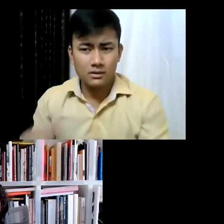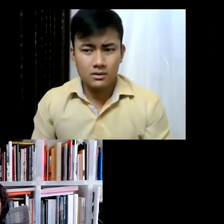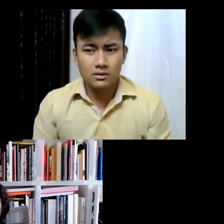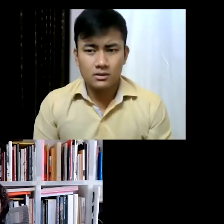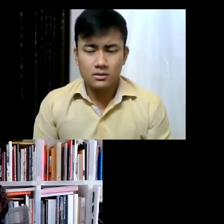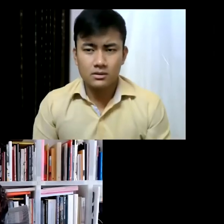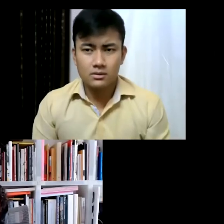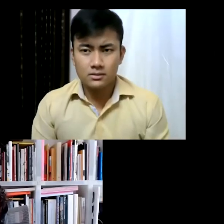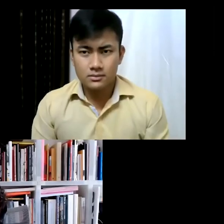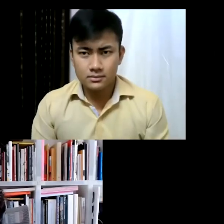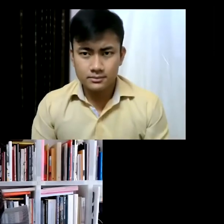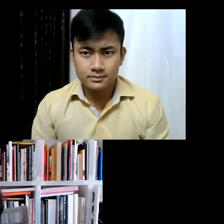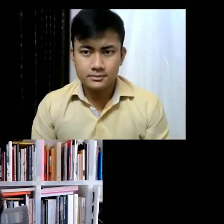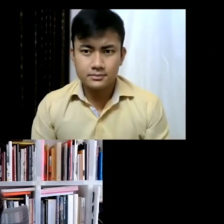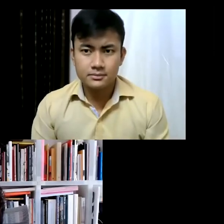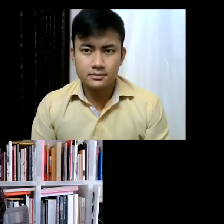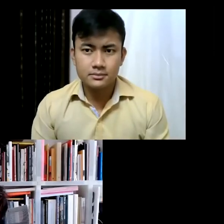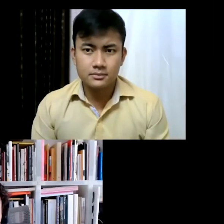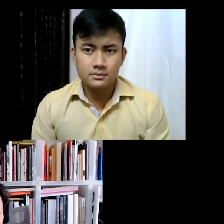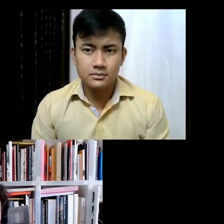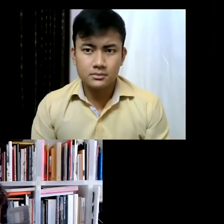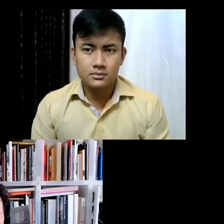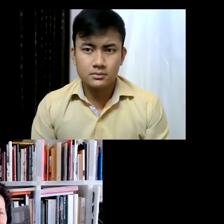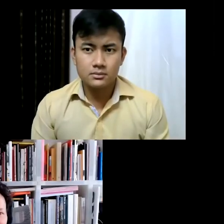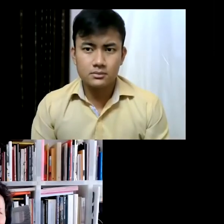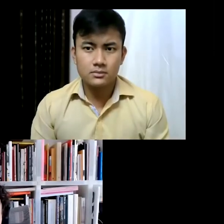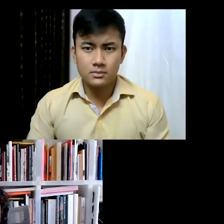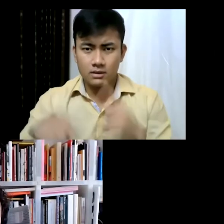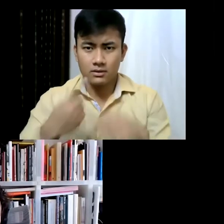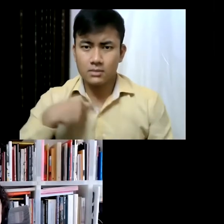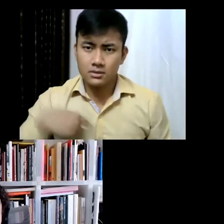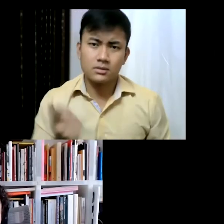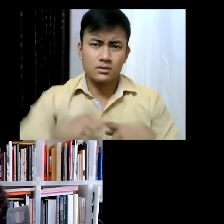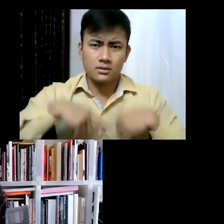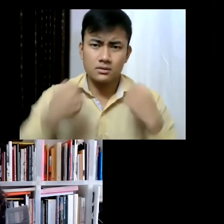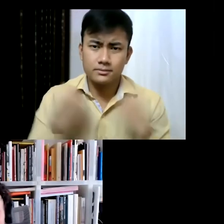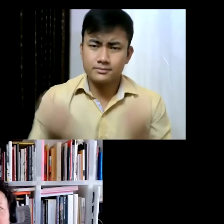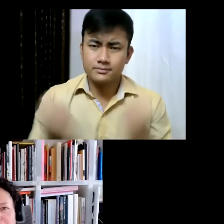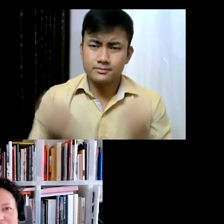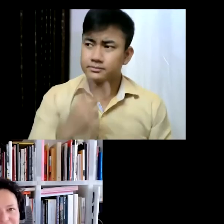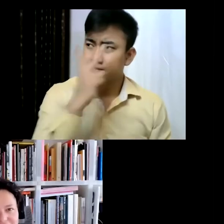and I, keep looking at things you know. I don't know how many thousands of portfolios